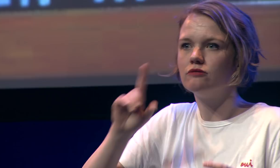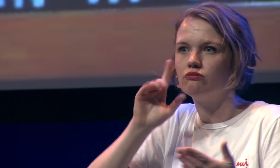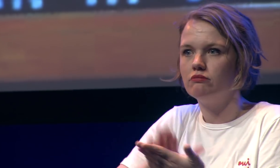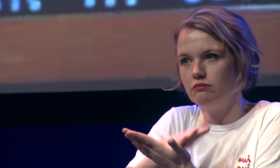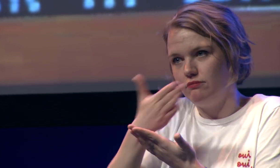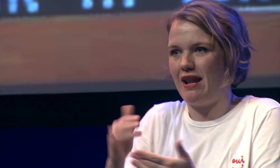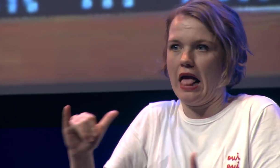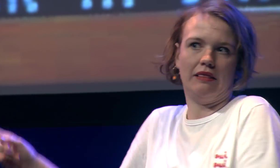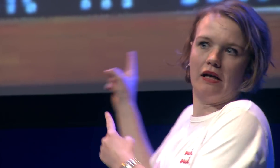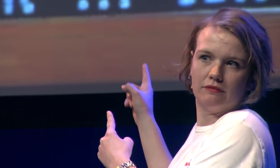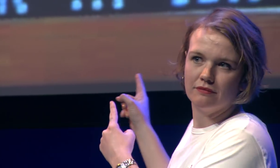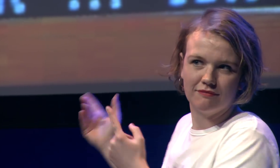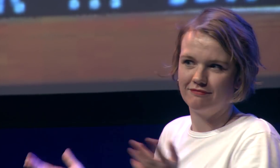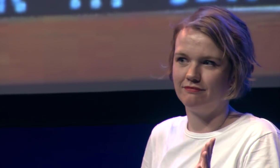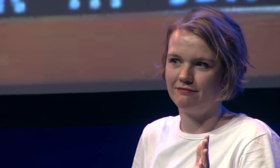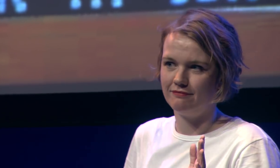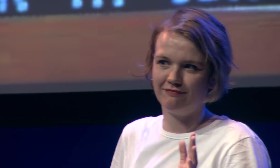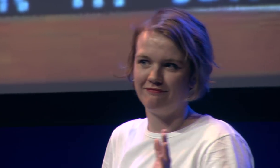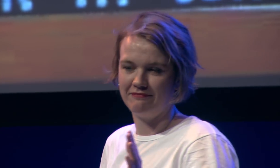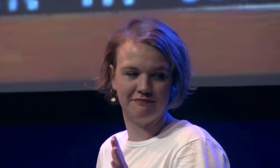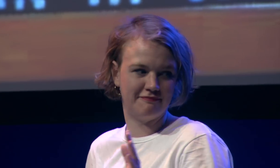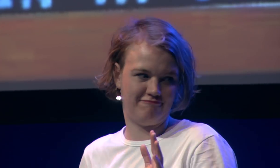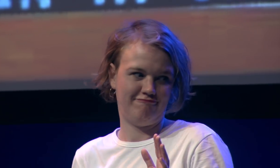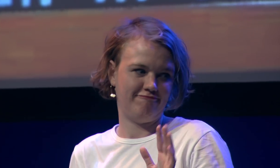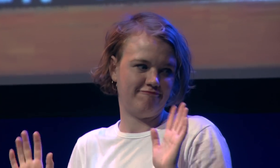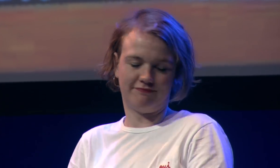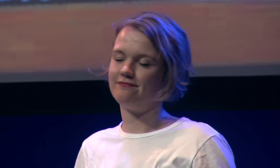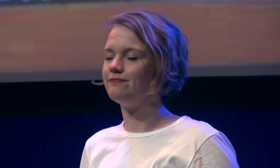your audience so it doesn't have to be verbatim or like this this is really not